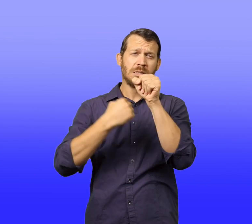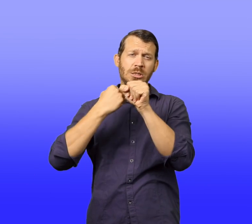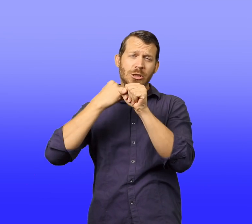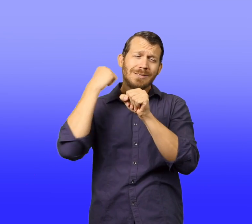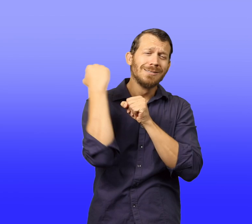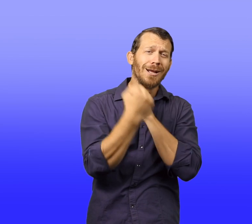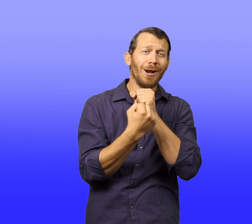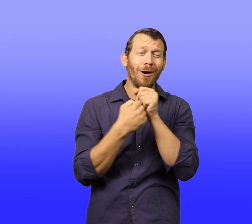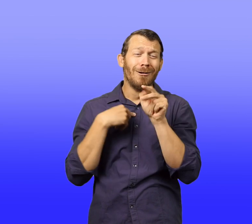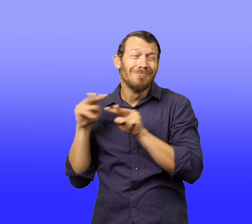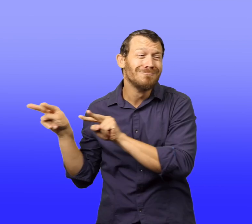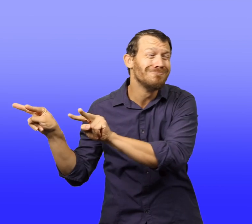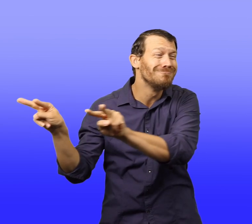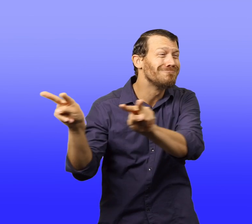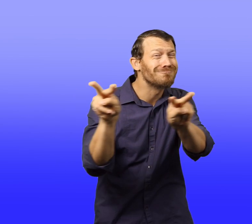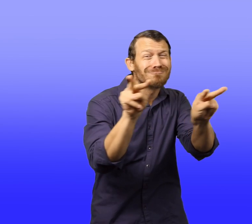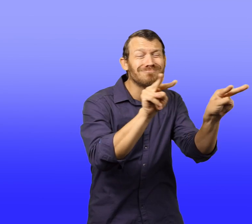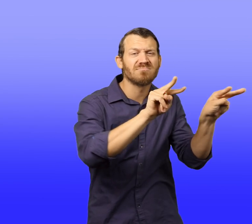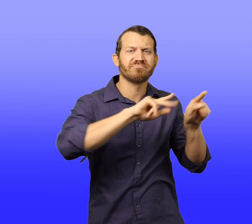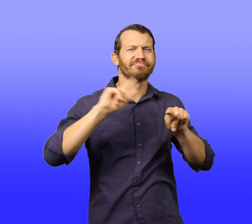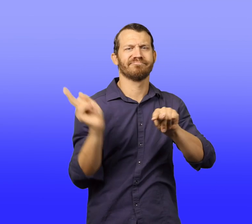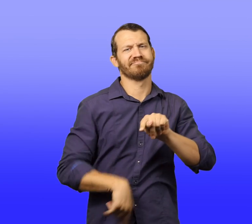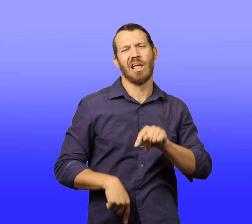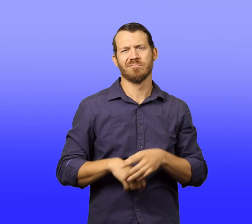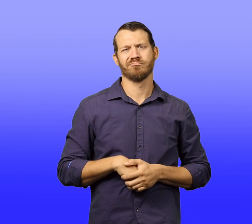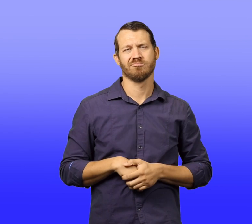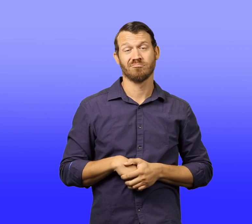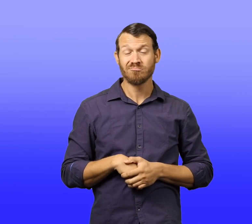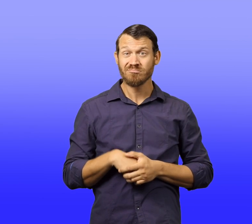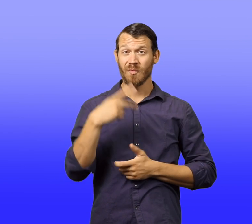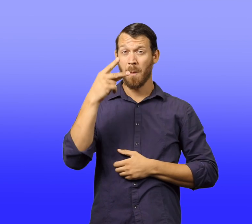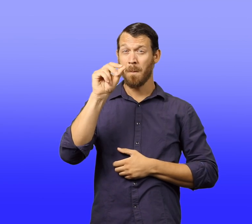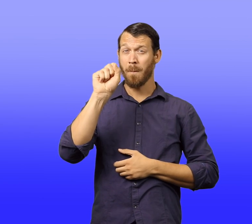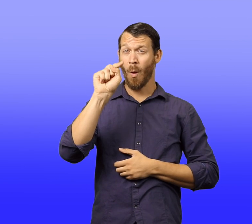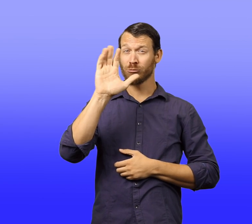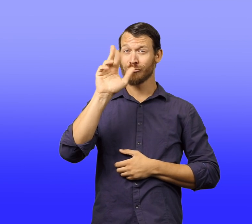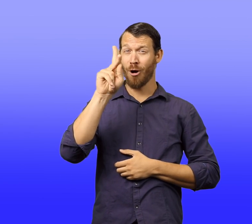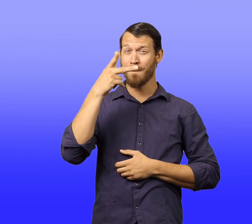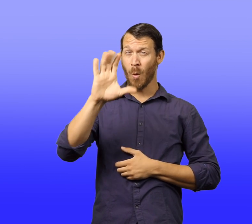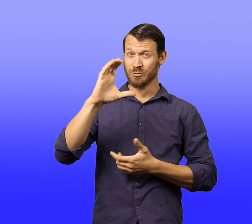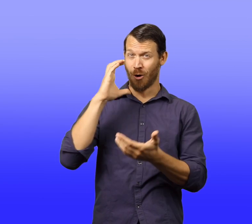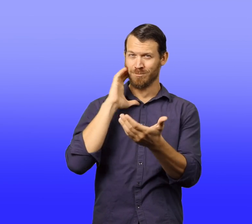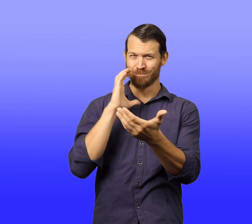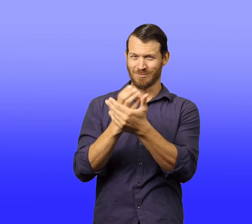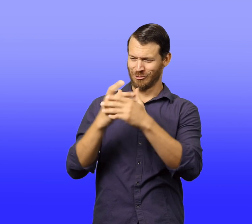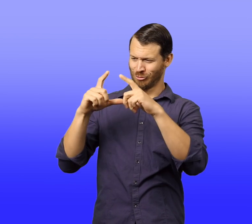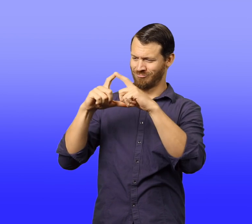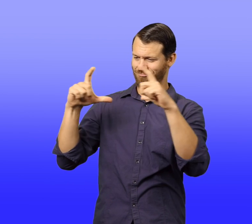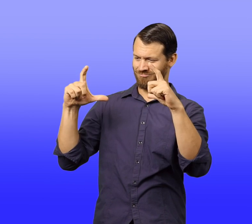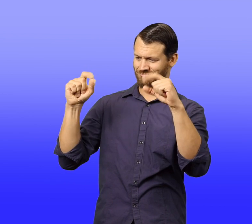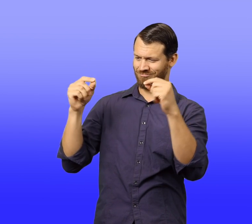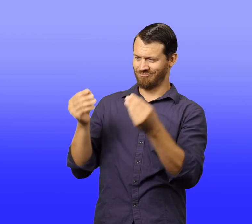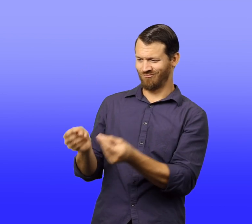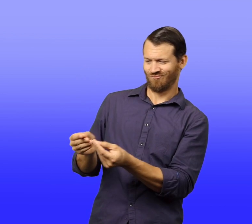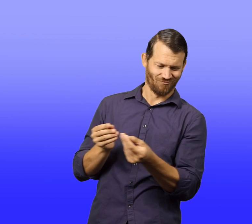"Of course," she went on, "With all this fog, nobody's gotten a good look at it for years."